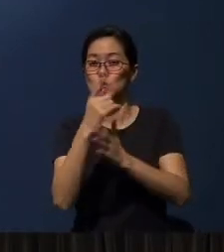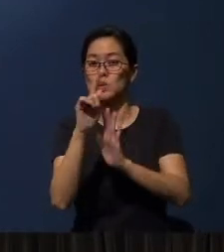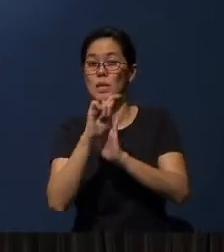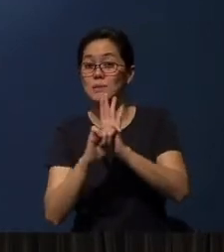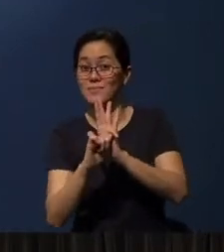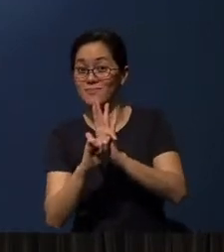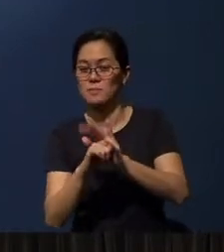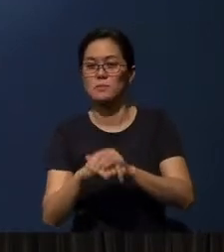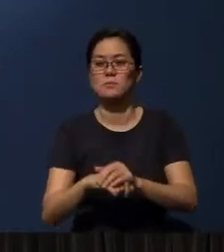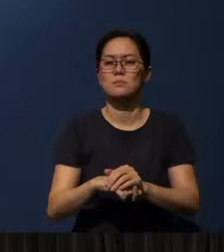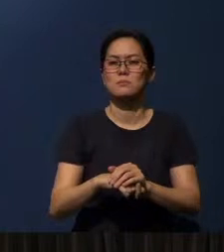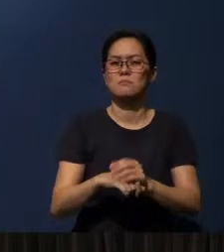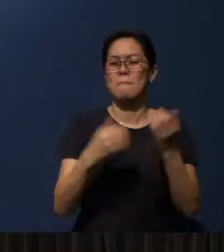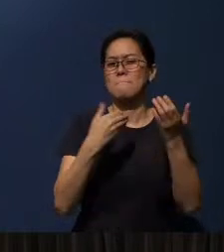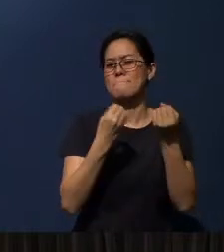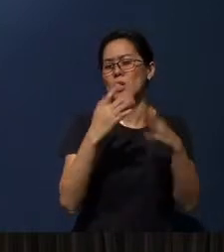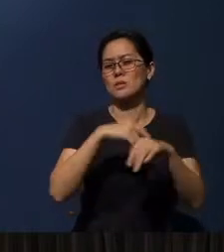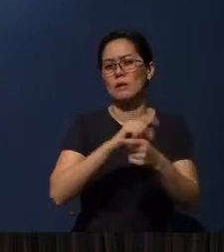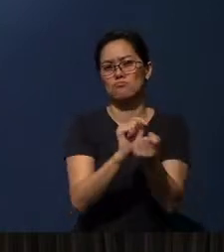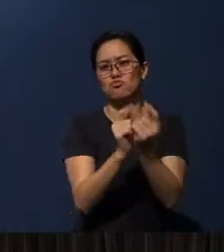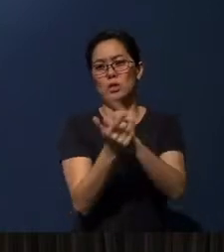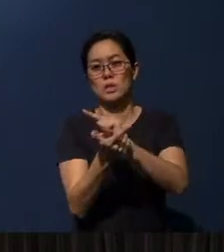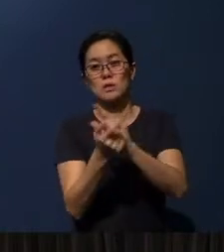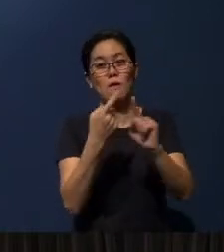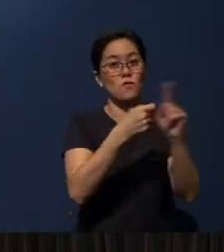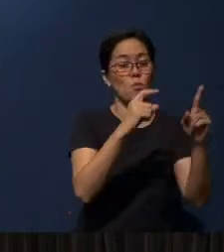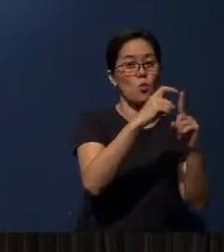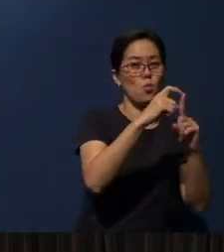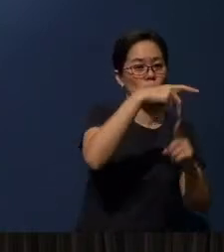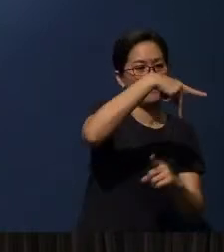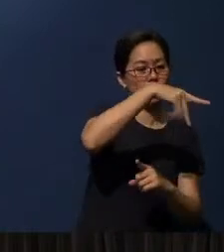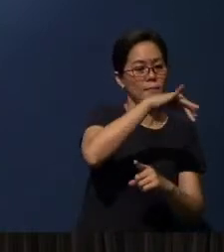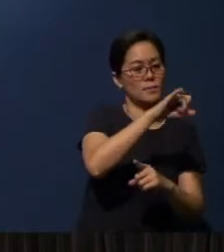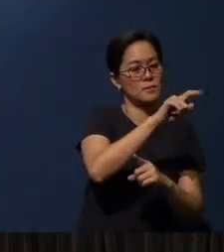And it is often translated… it is from the word “pistis” in Greek,